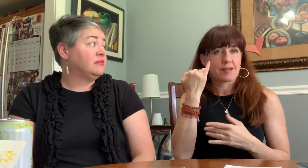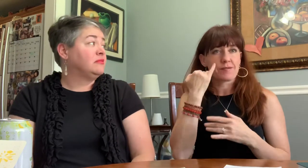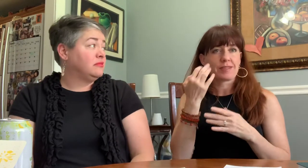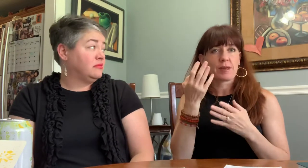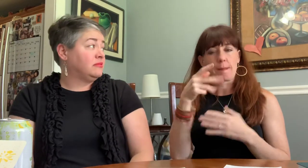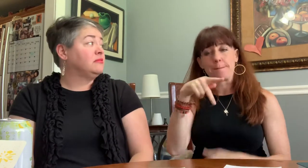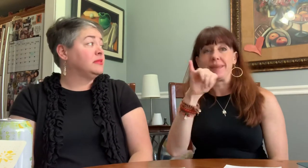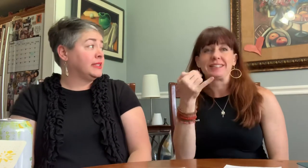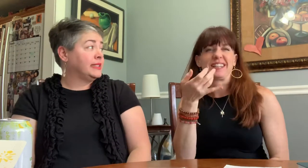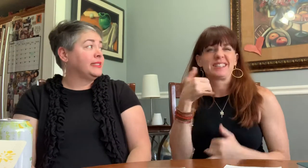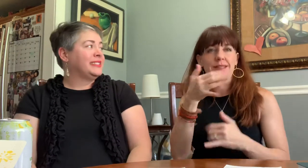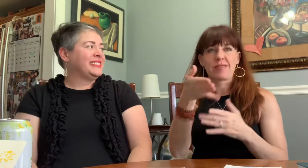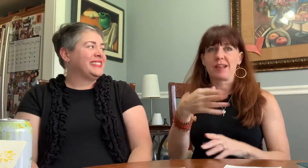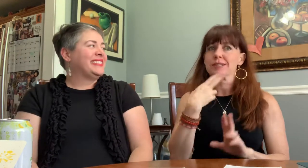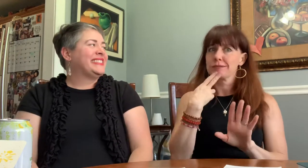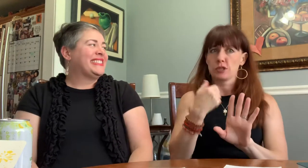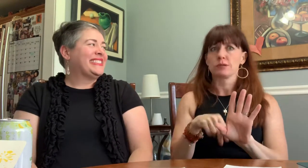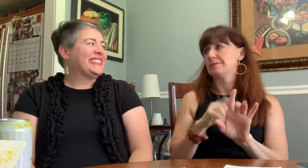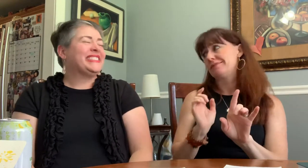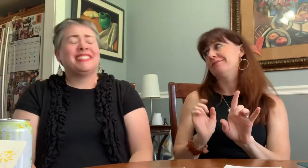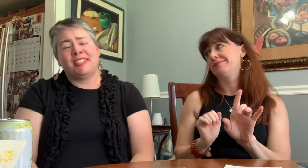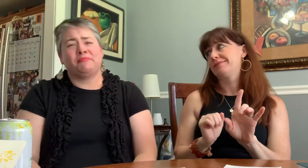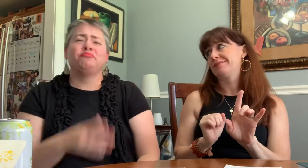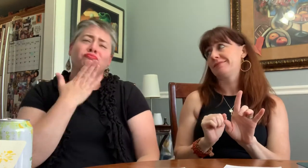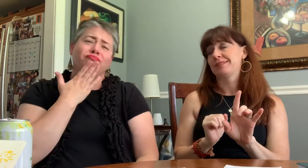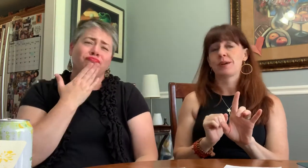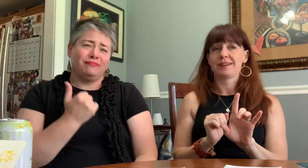see if adorable PJ is still working there!